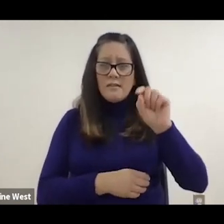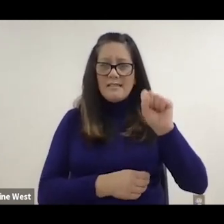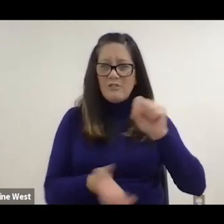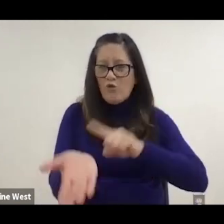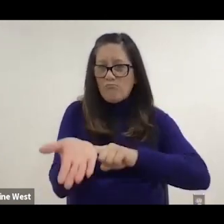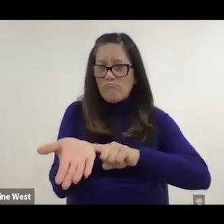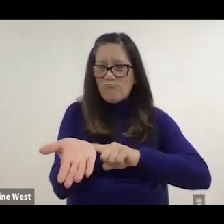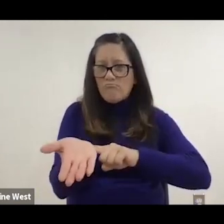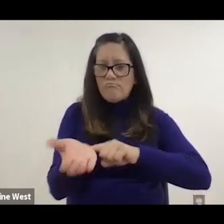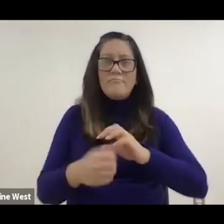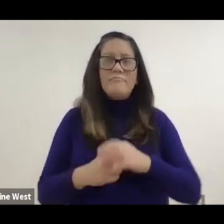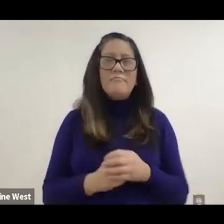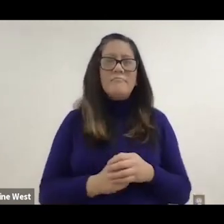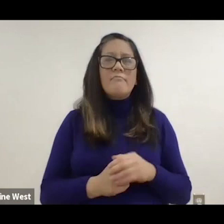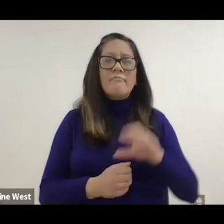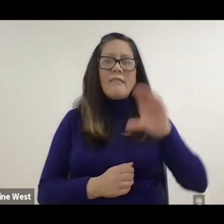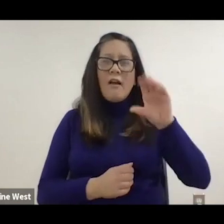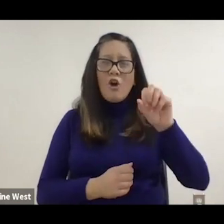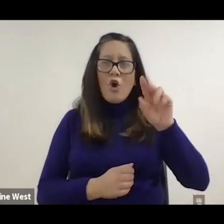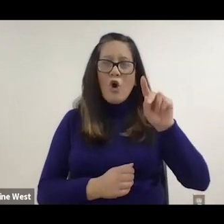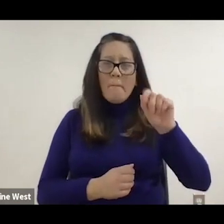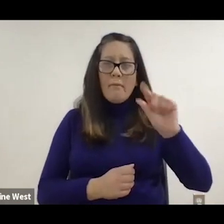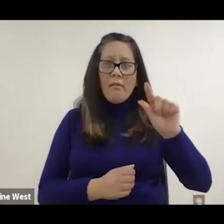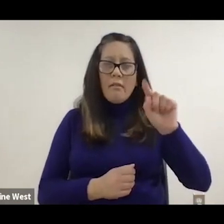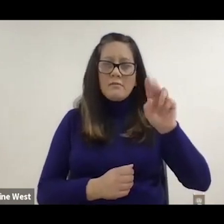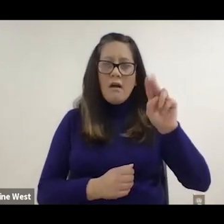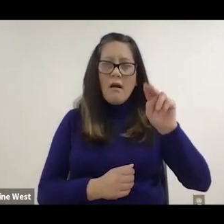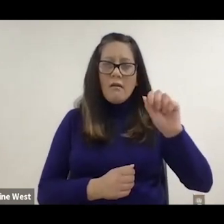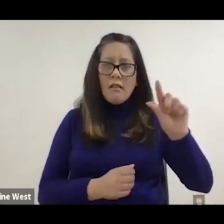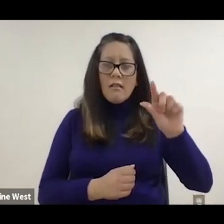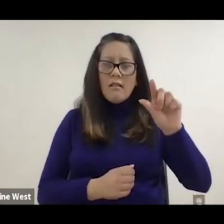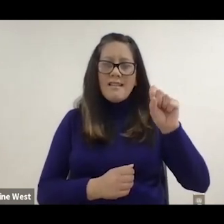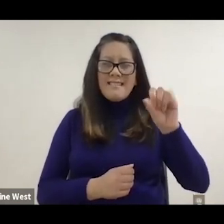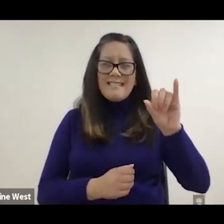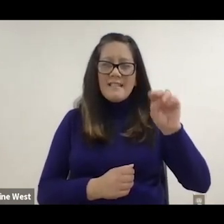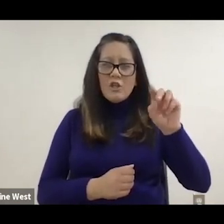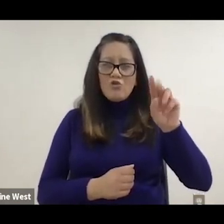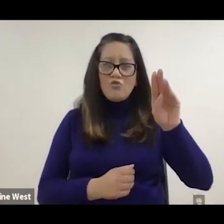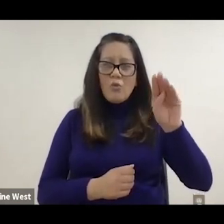This is the racing shirt smart wheel which we used to help are US Paralympic